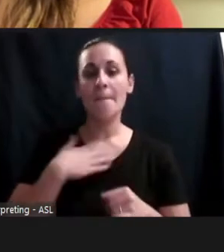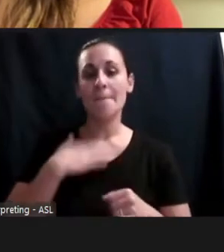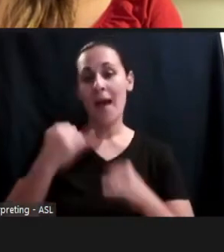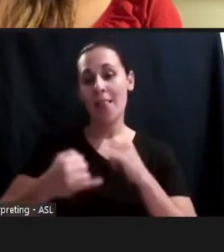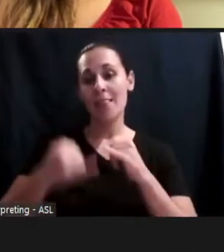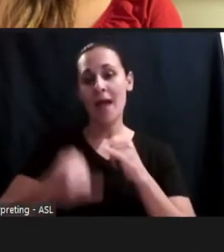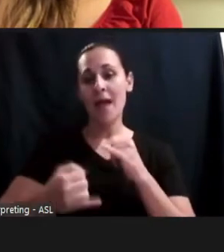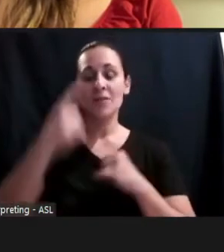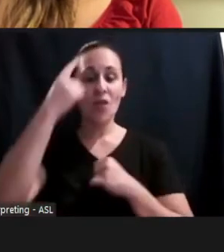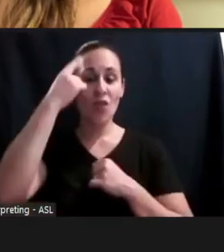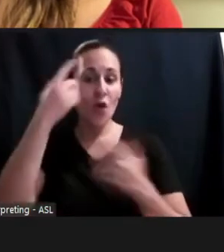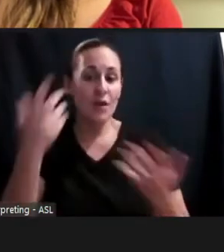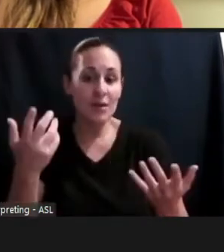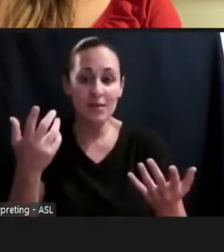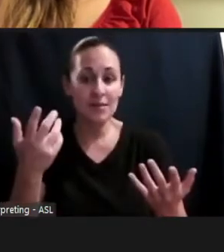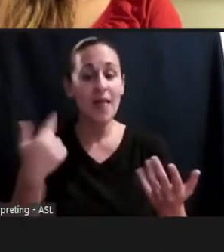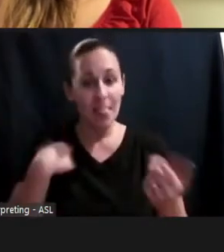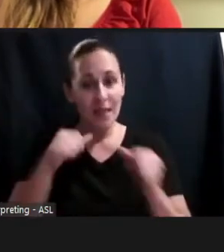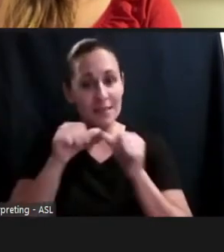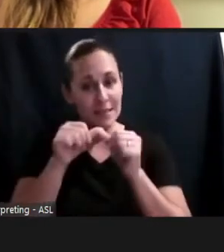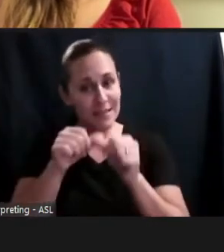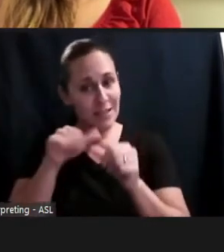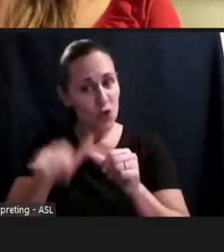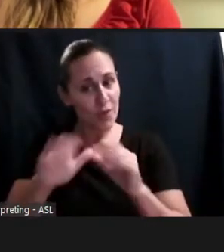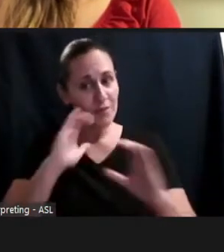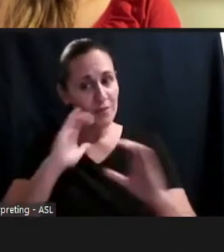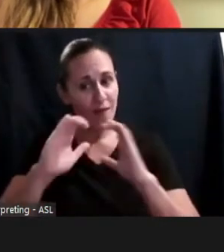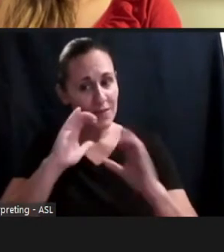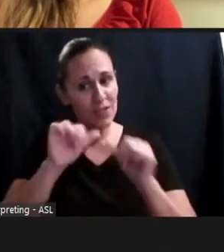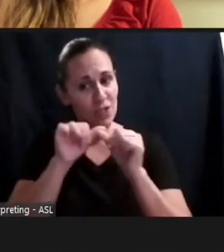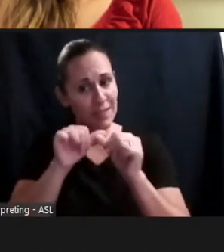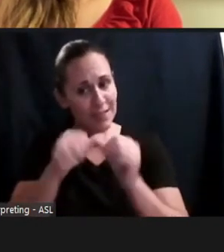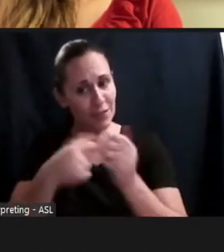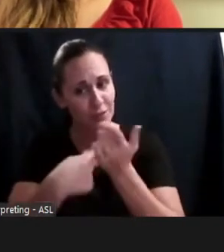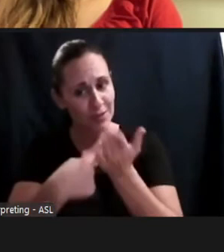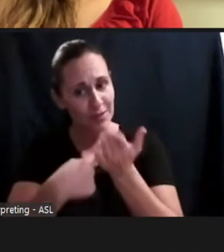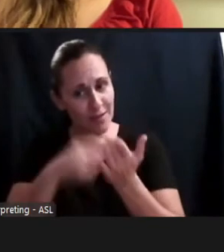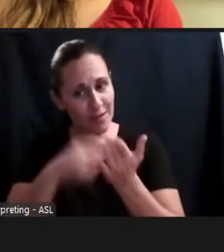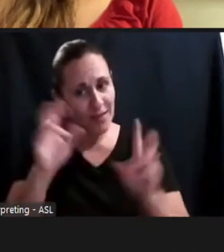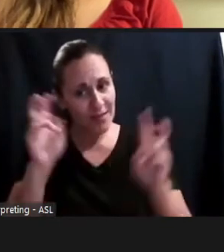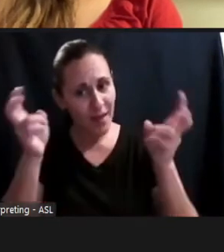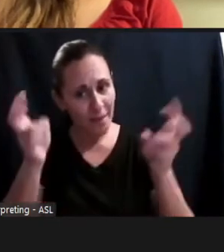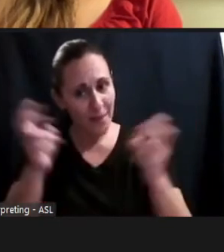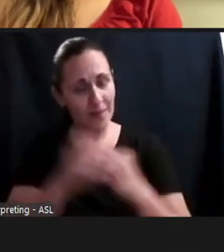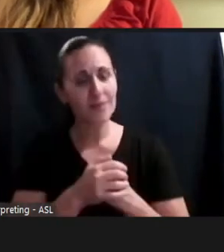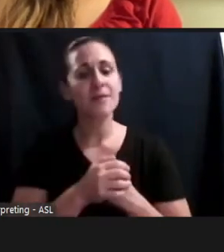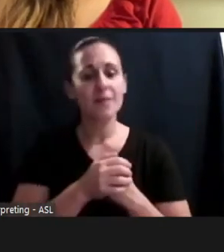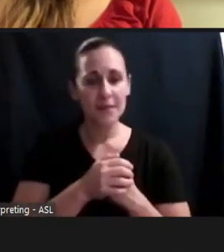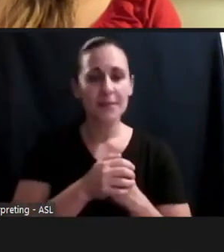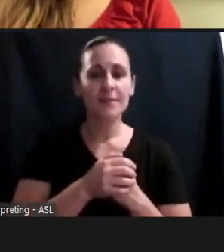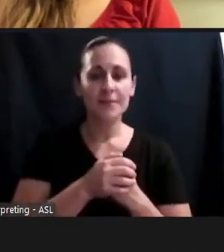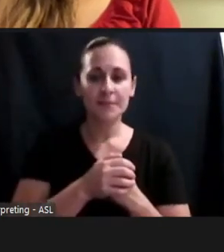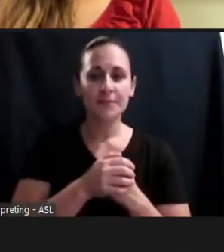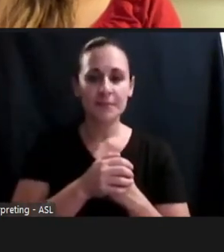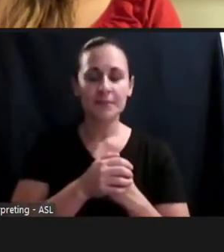just keep this going, keep this conversation going, and talk about it, and talk about